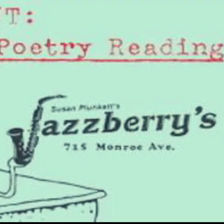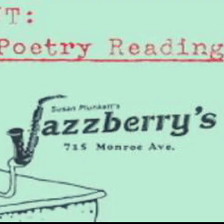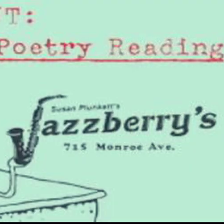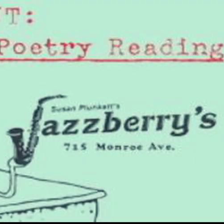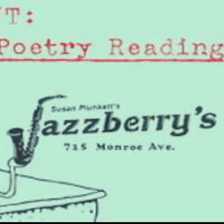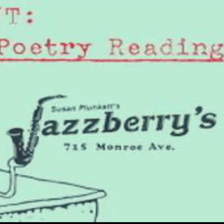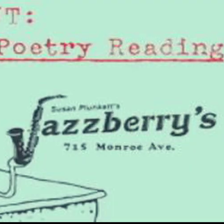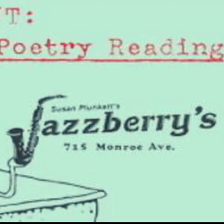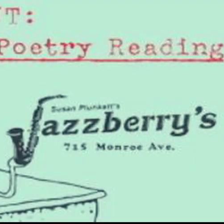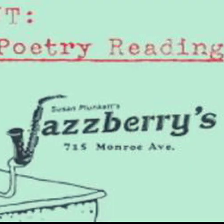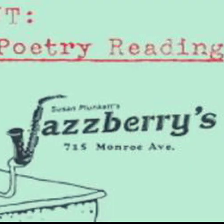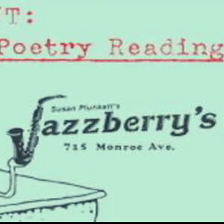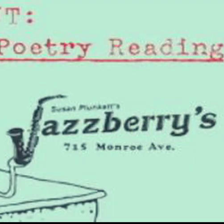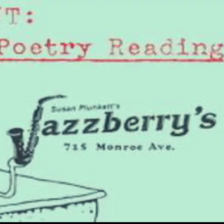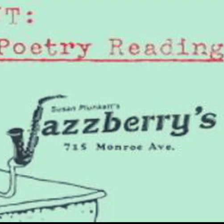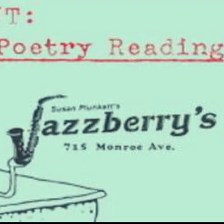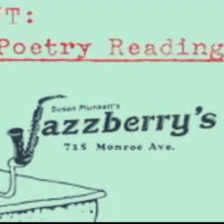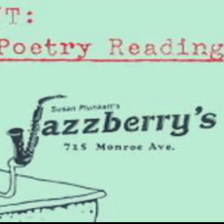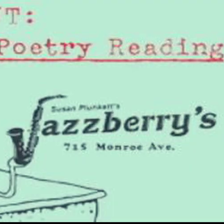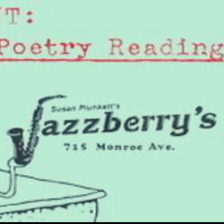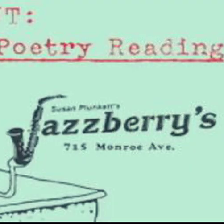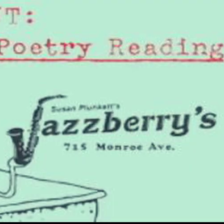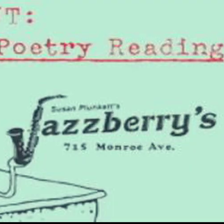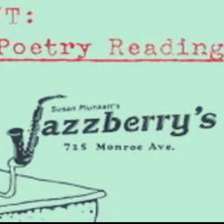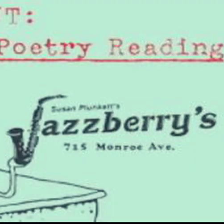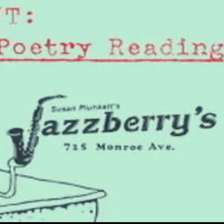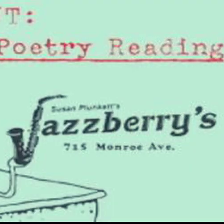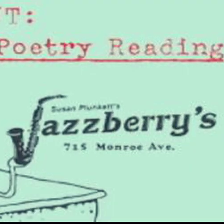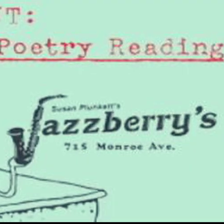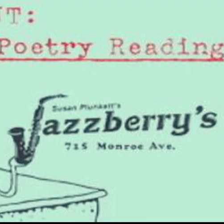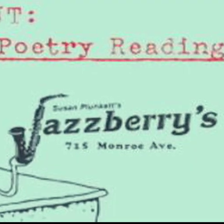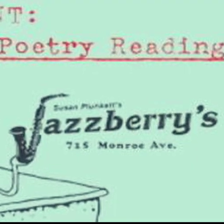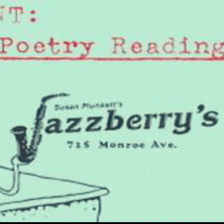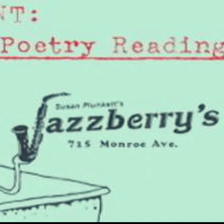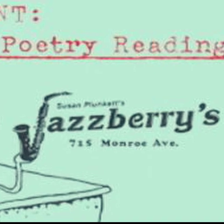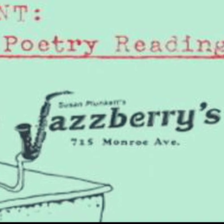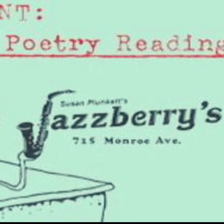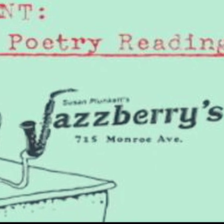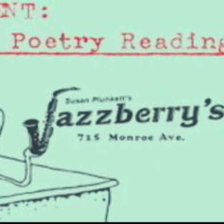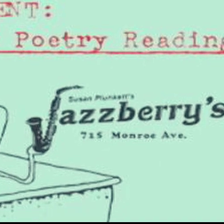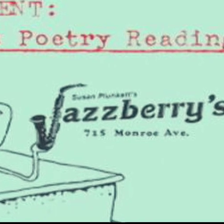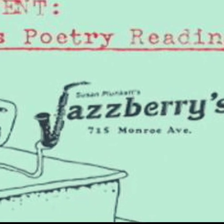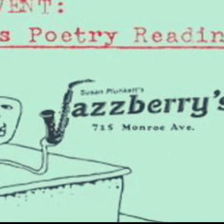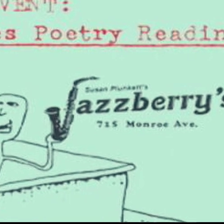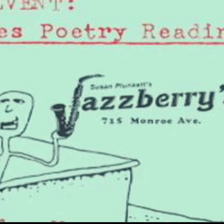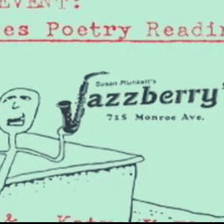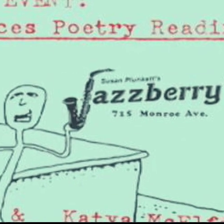There was a club in Rochester called Jazzberry's in an old fire station, down on Monroe Avenue,